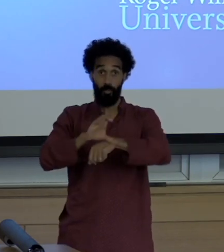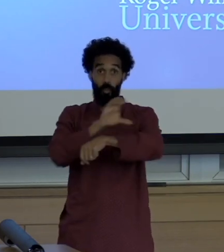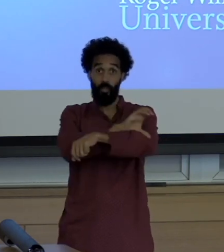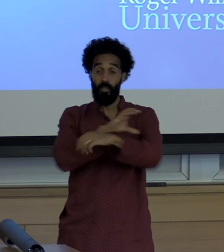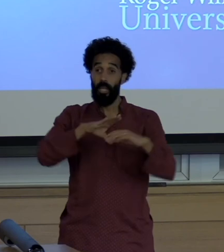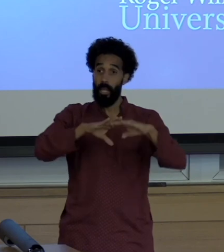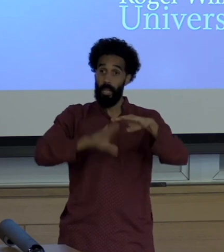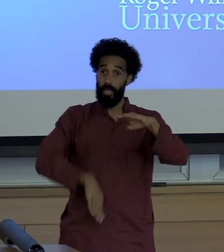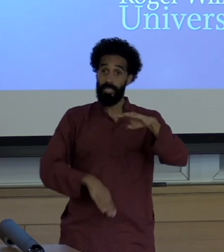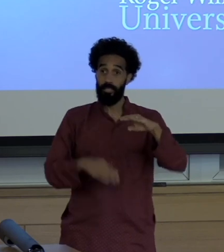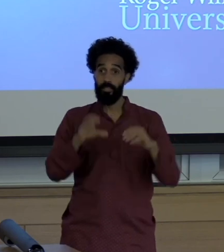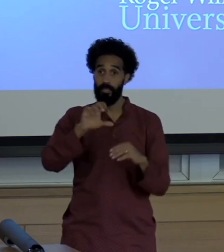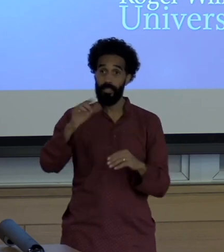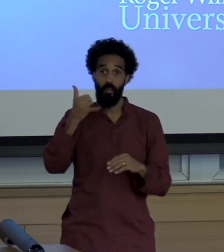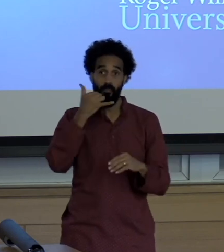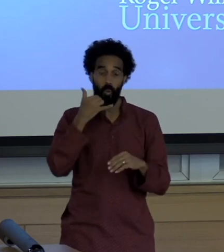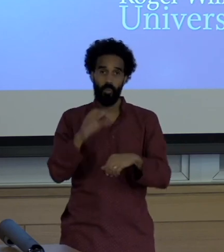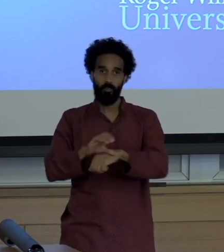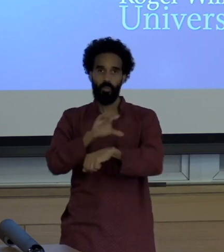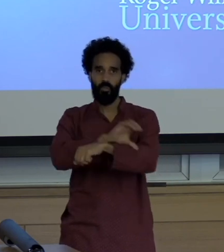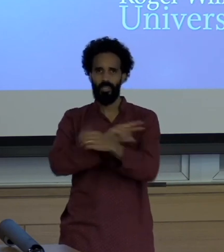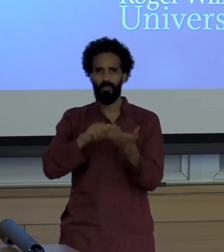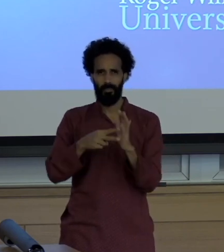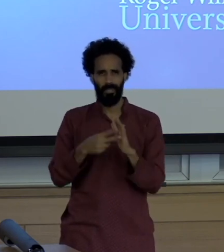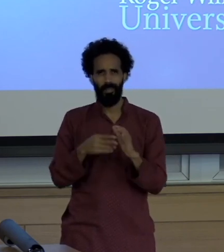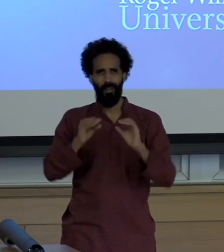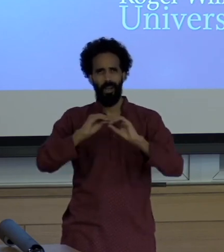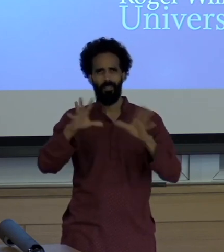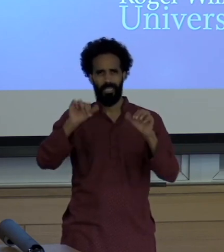We can find a solution to what is simply a business problem